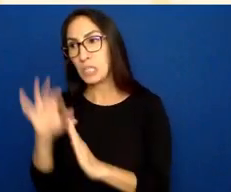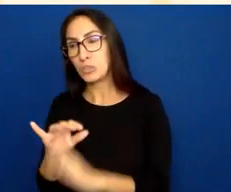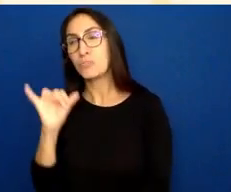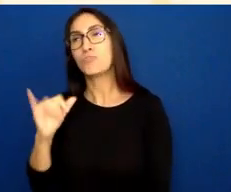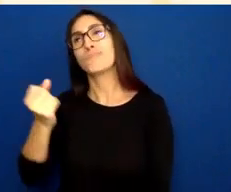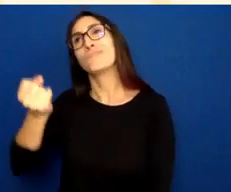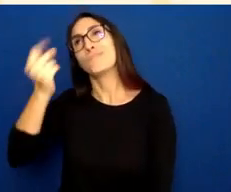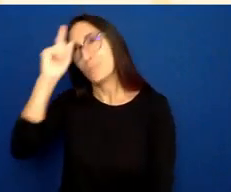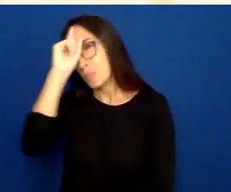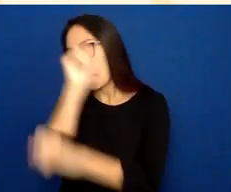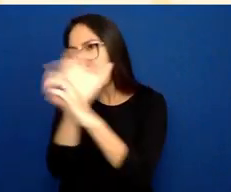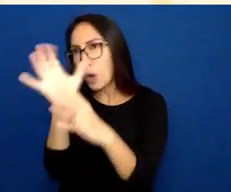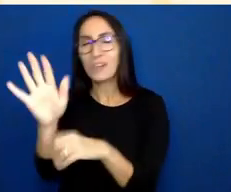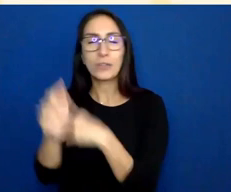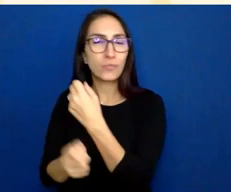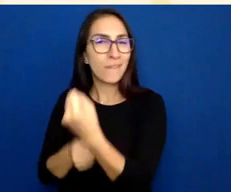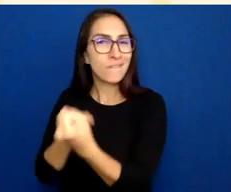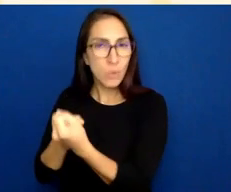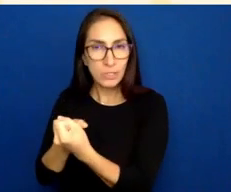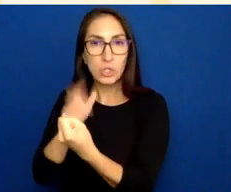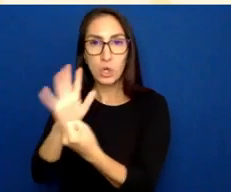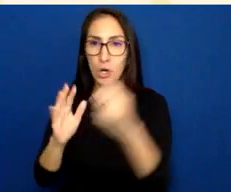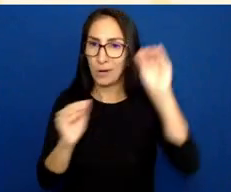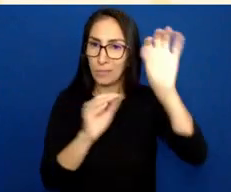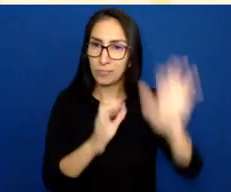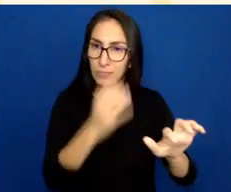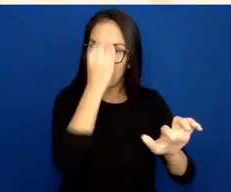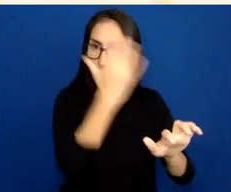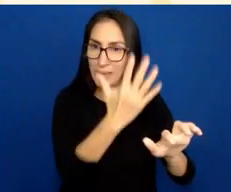Kind of reinforces the content that I'm trying to share with you today.